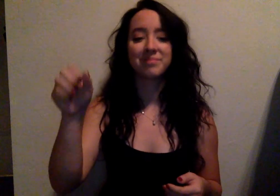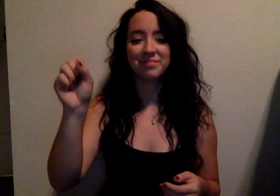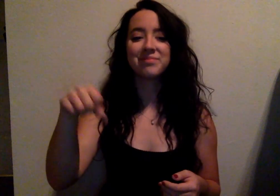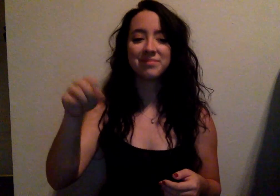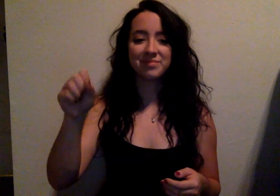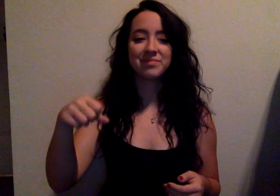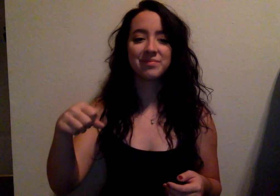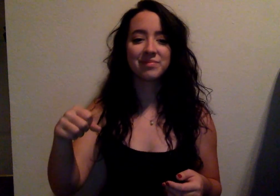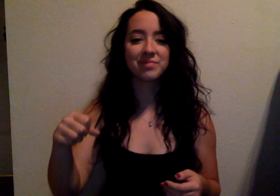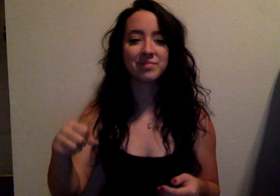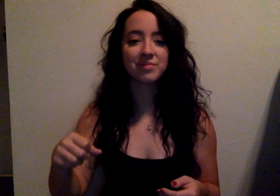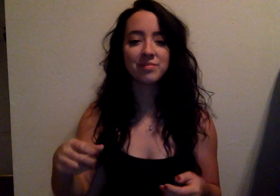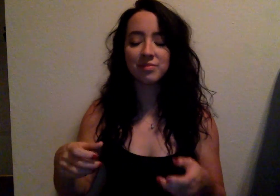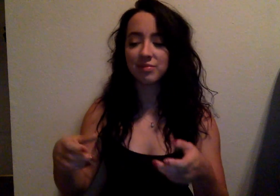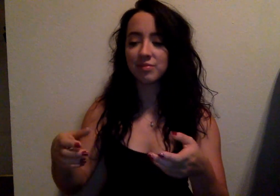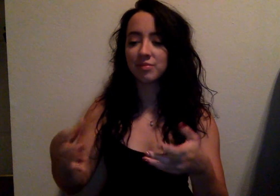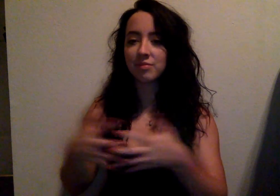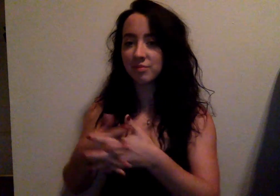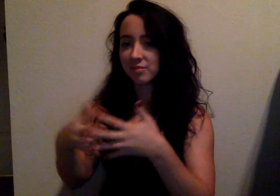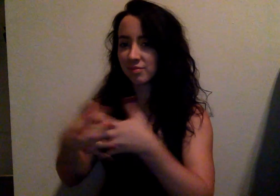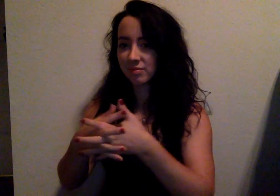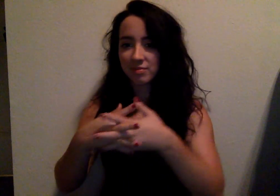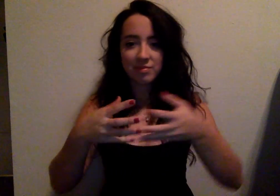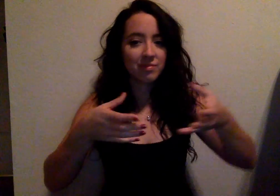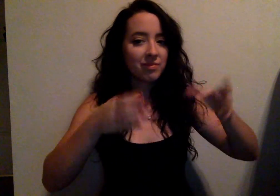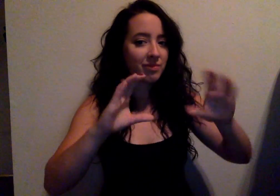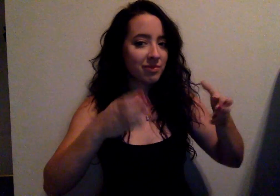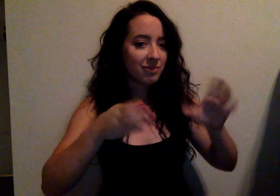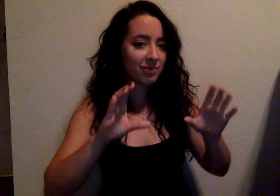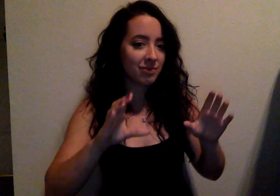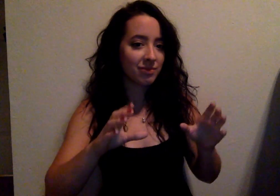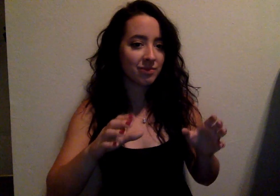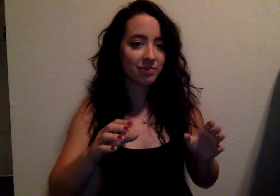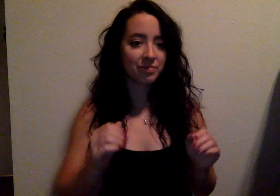Yes! We have football and basketball.